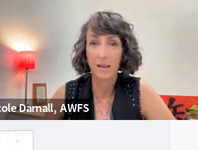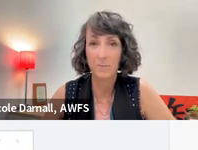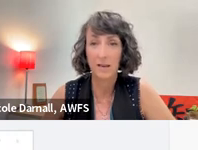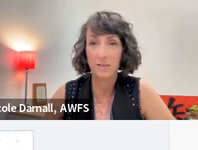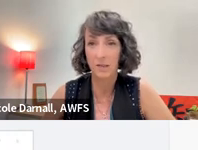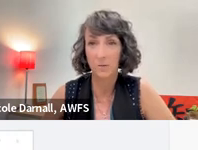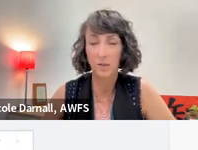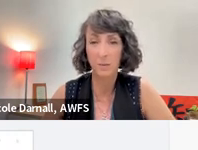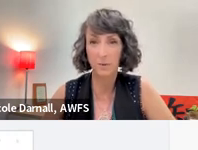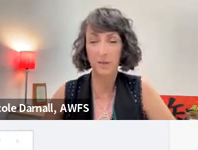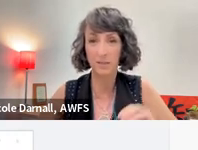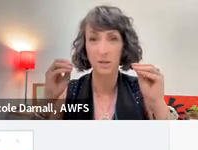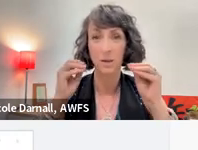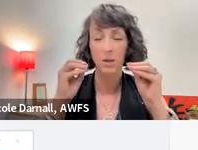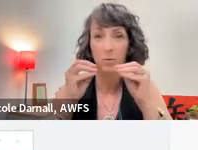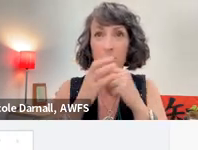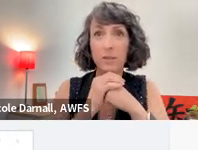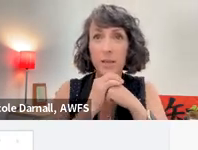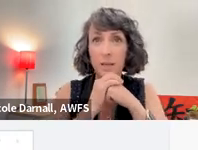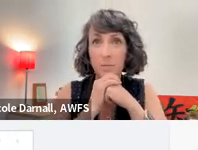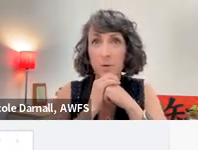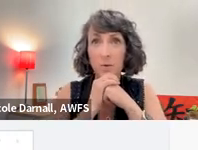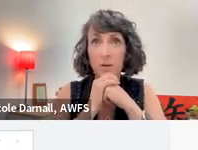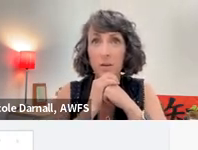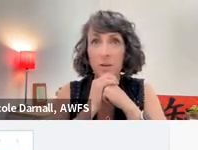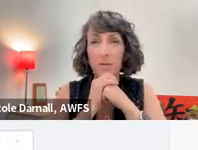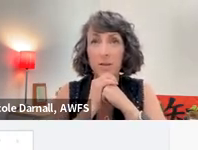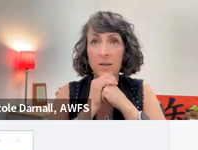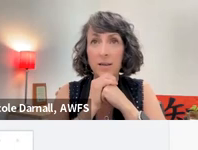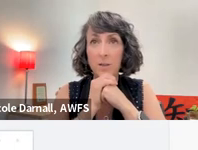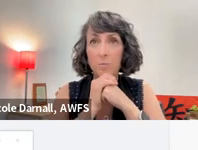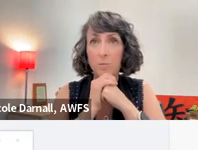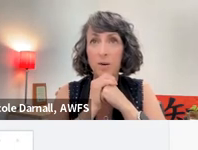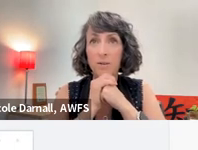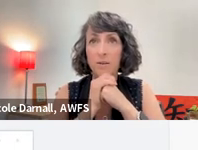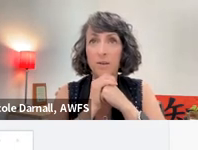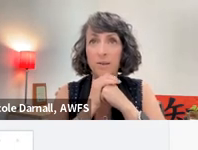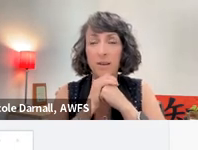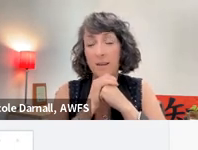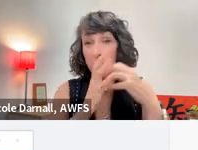I kept asking: There were a couple of things that were really hitting me.